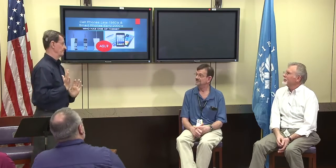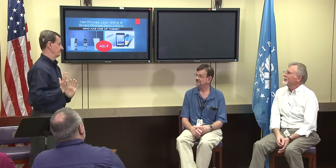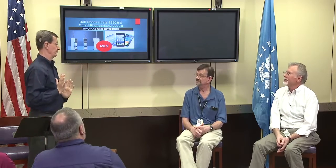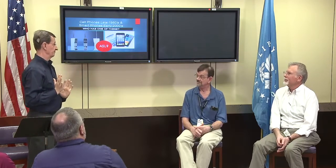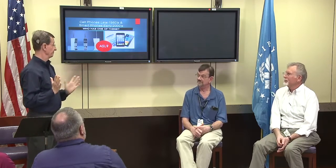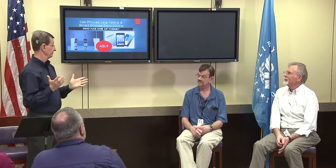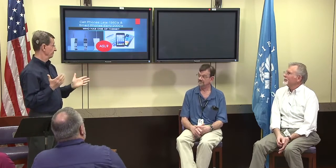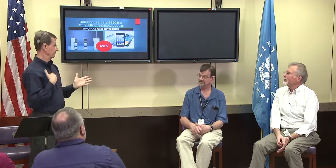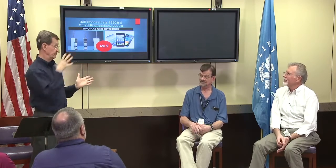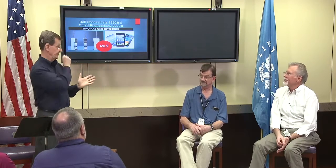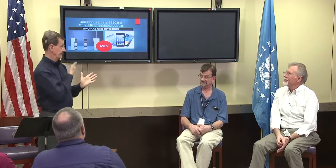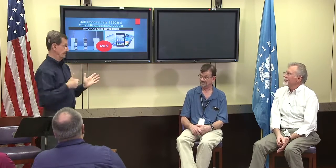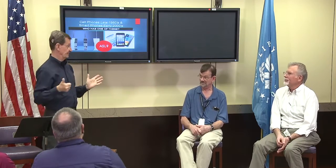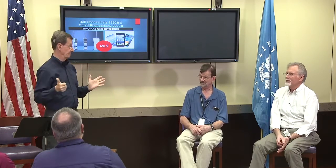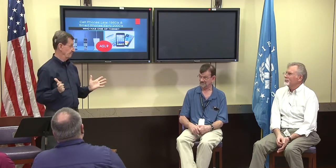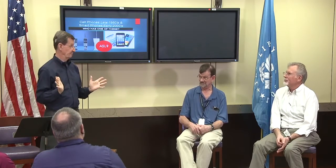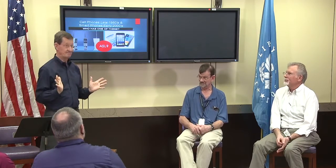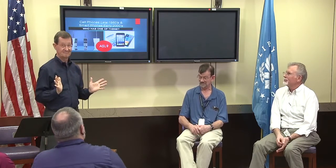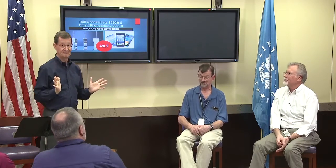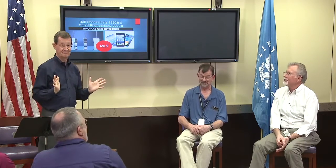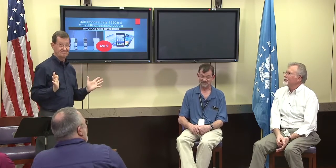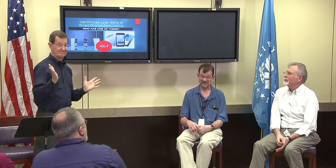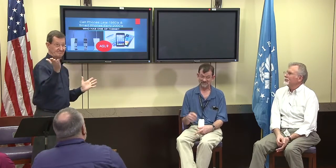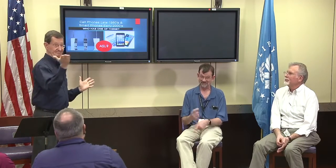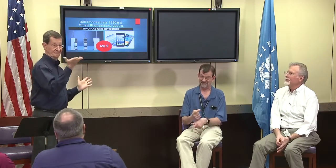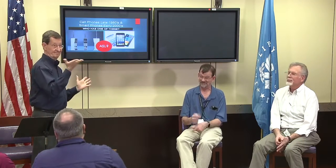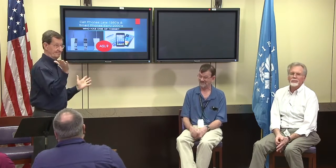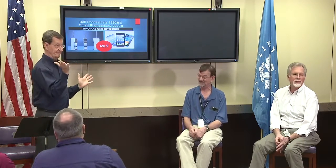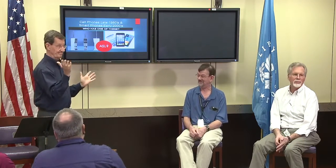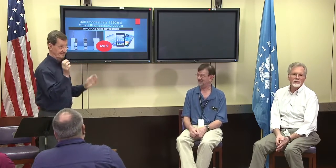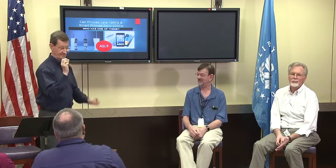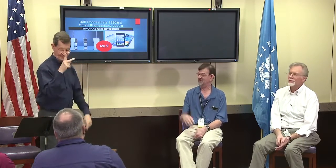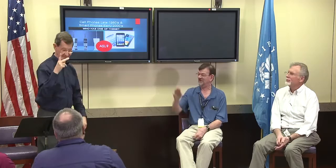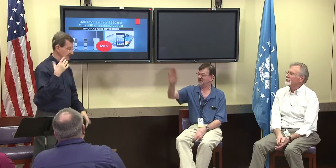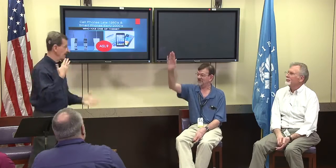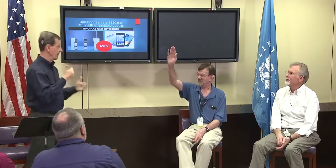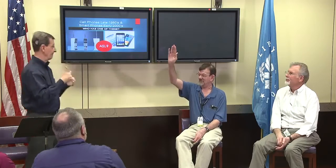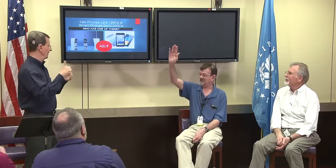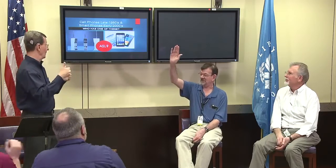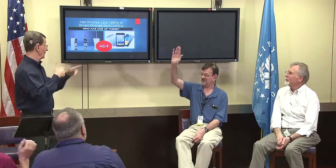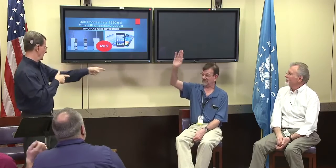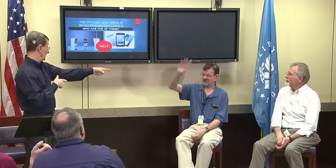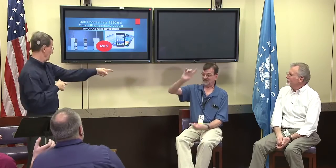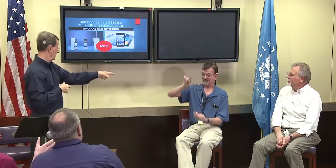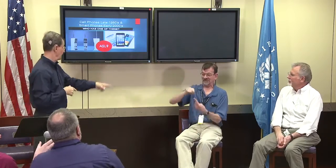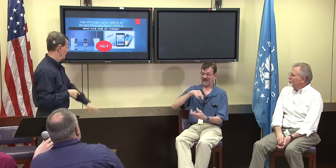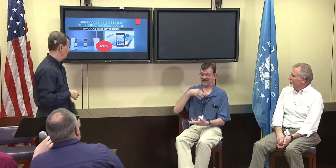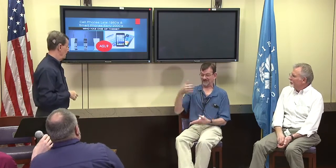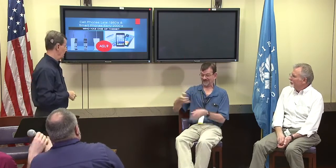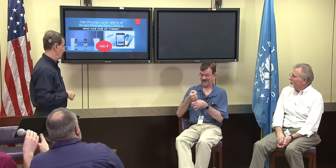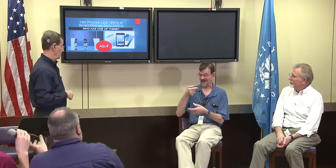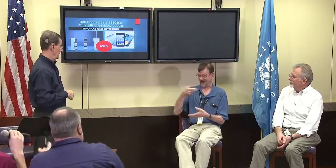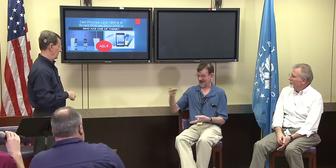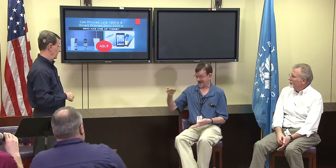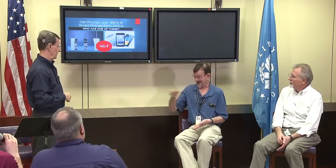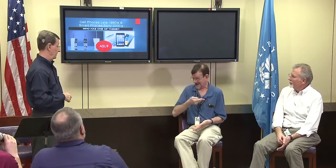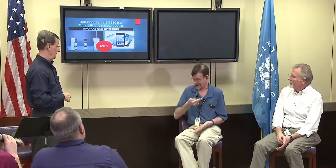So at least there was one TTY for everyone but I think I've got caught up on other stories, is that right?